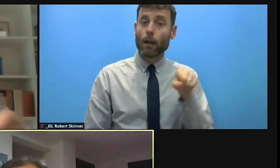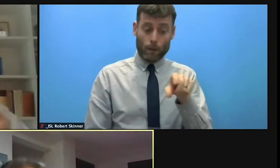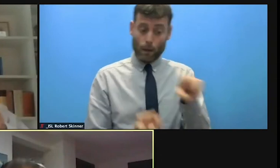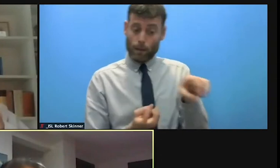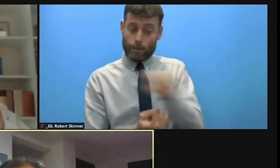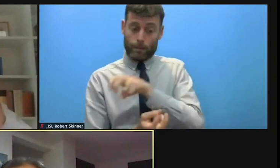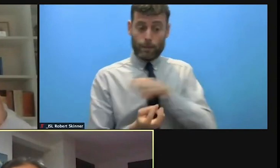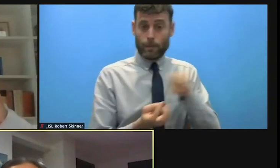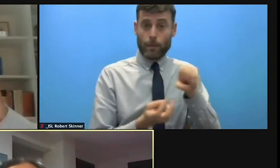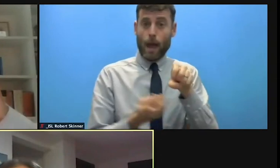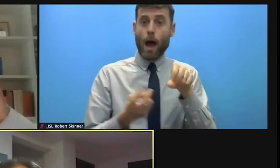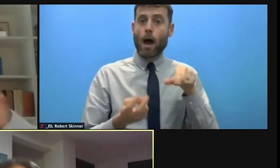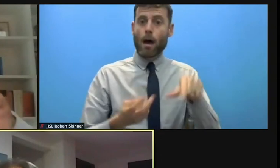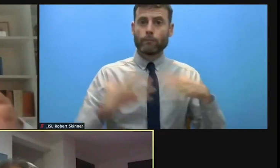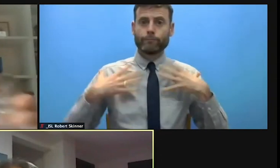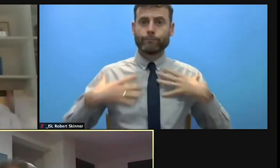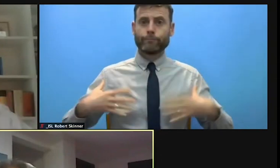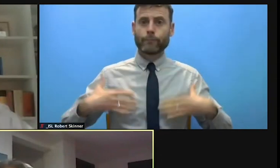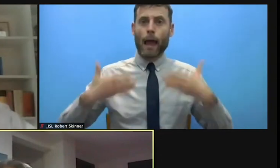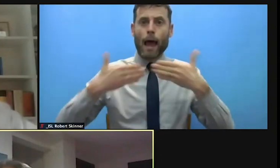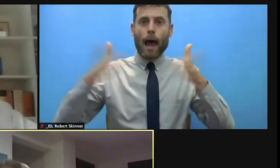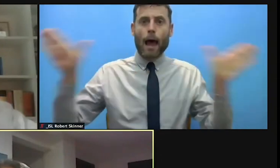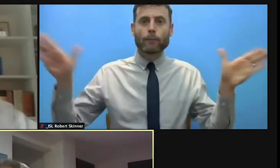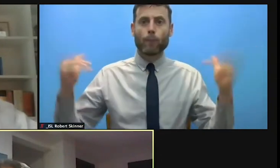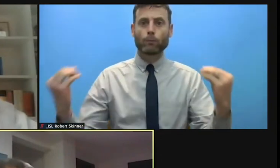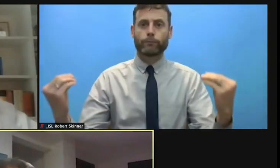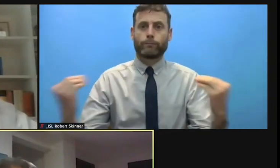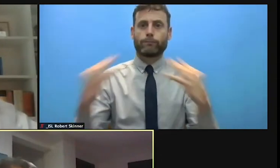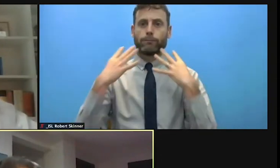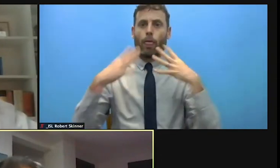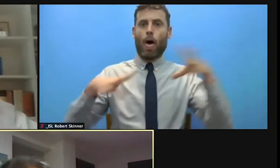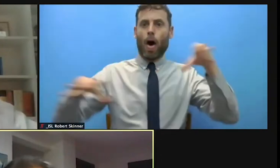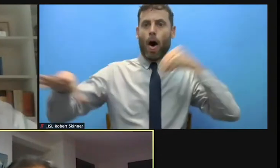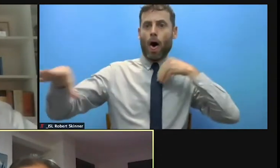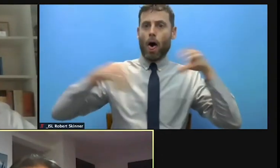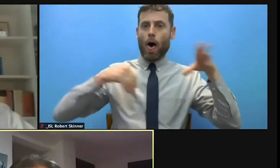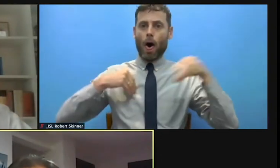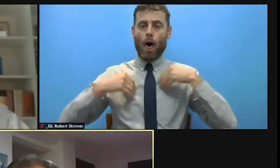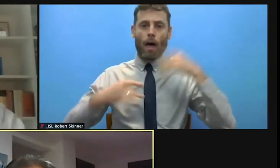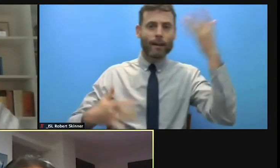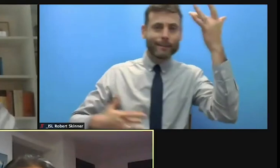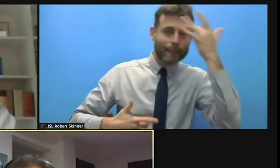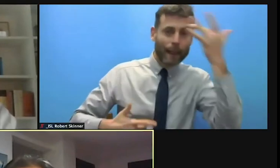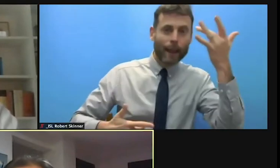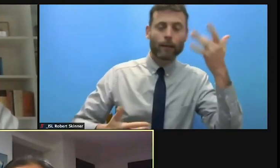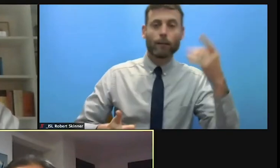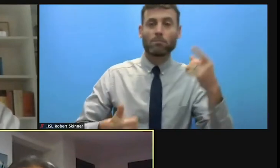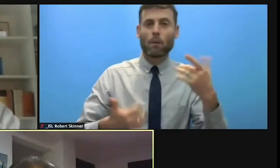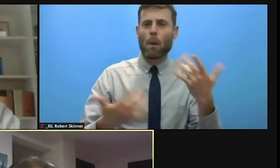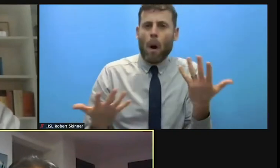Why? They are limited access to healthcare, sanitation, food, adequate housing. They often